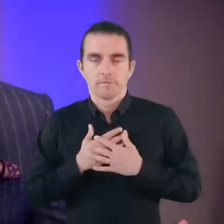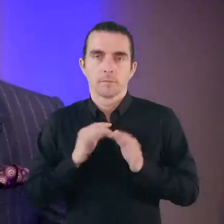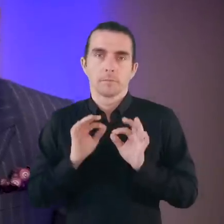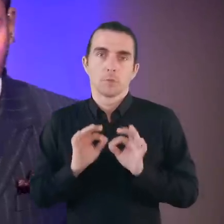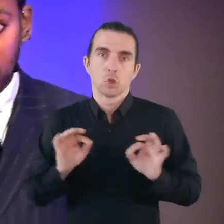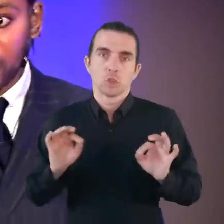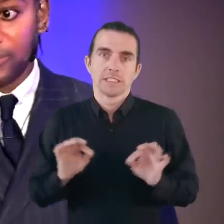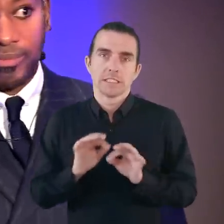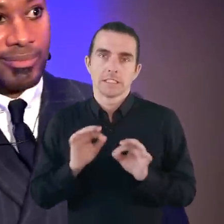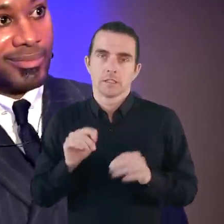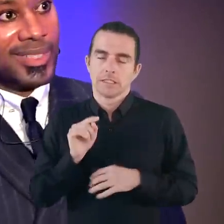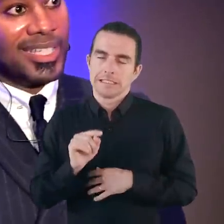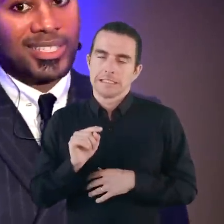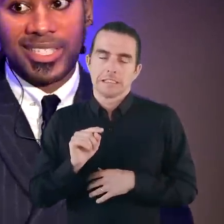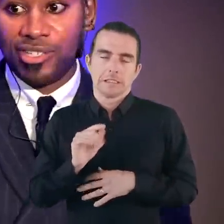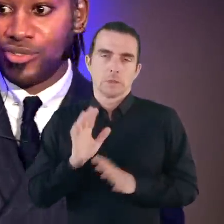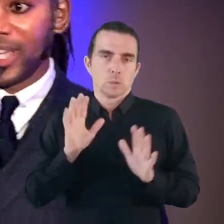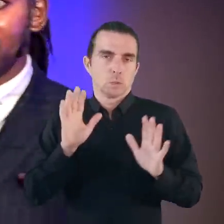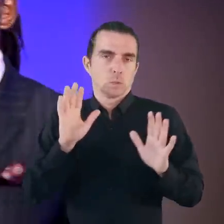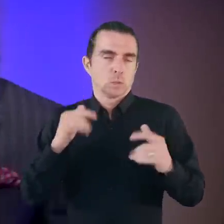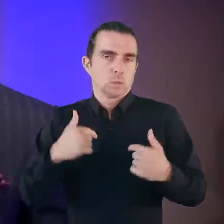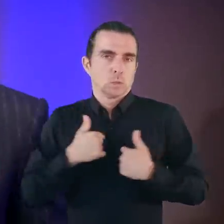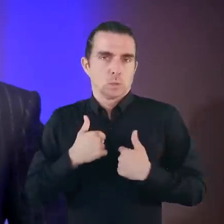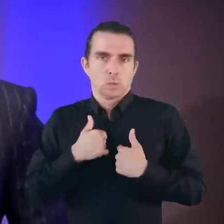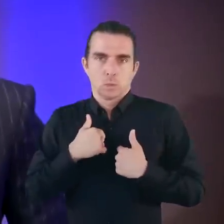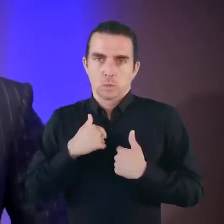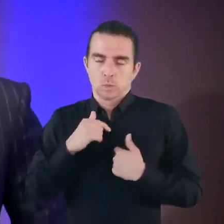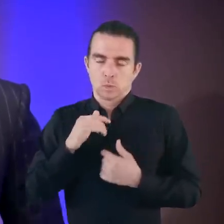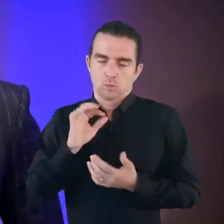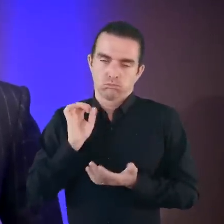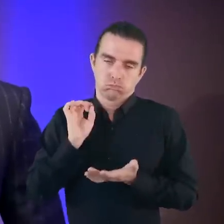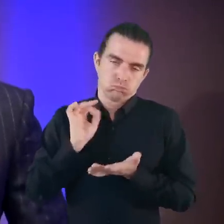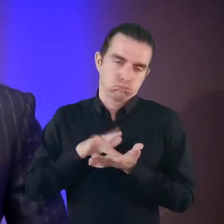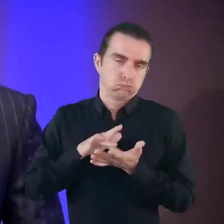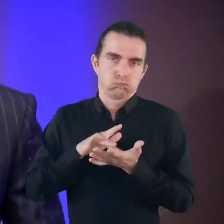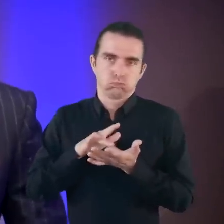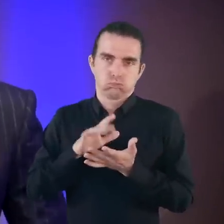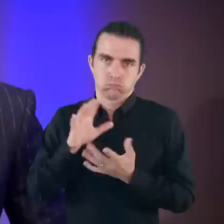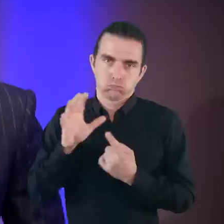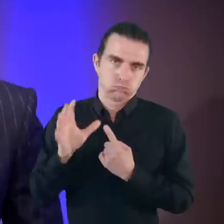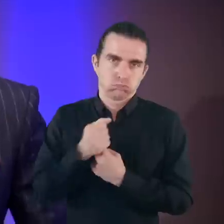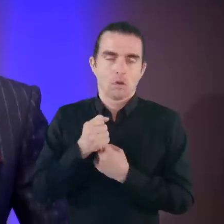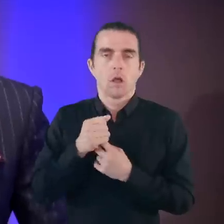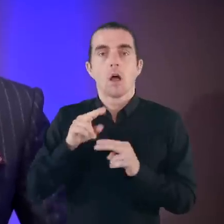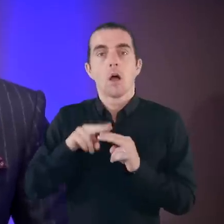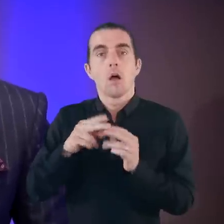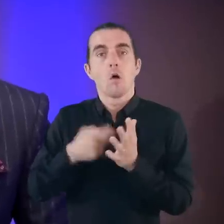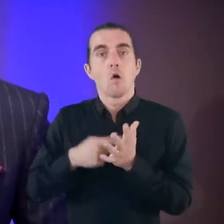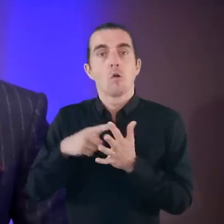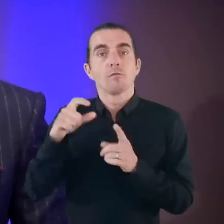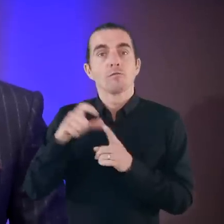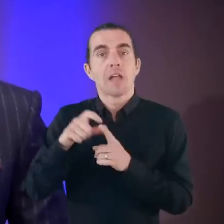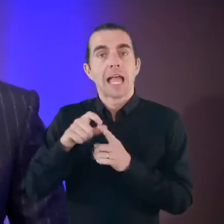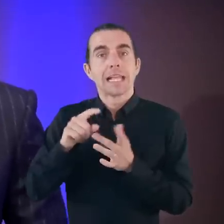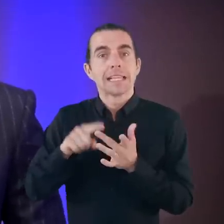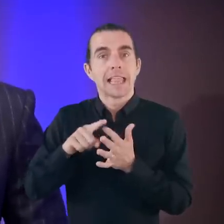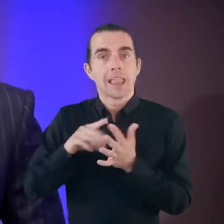I love music. It's a central tenet to everything I am. And in particular, I think the greatest frontman of all time is Freddie Mercury.